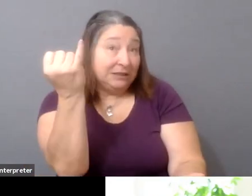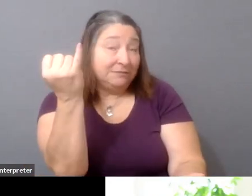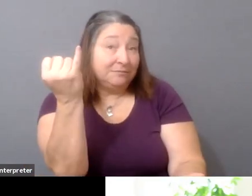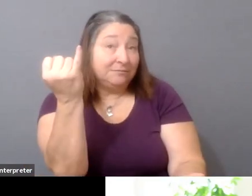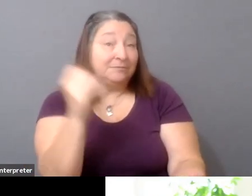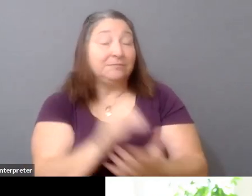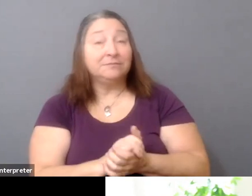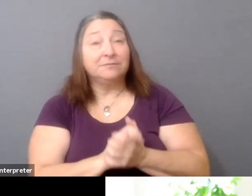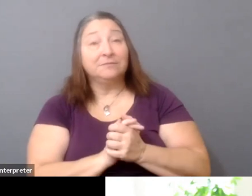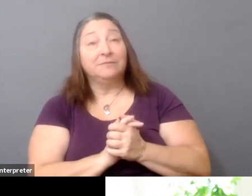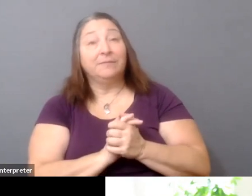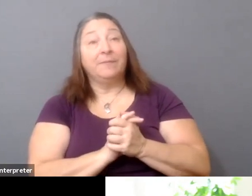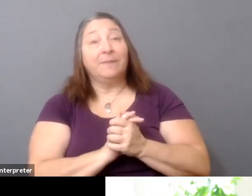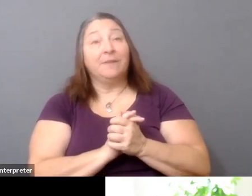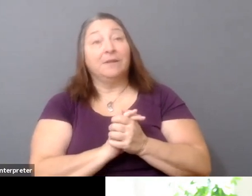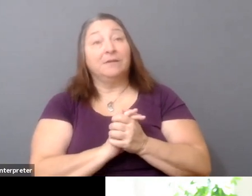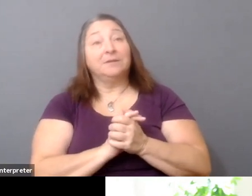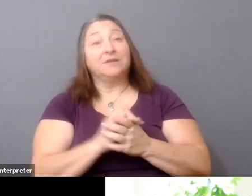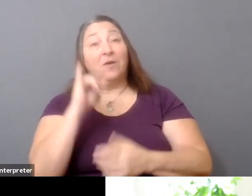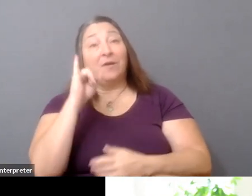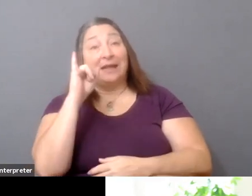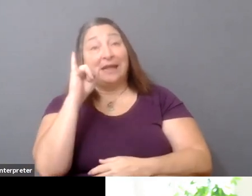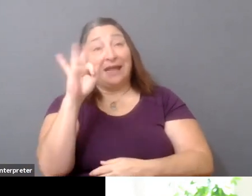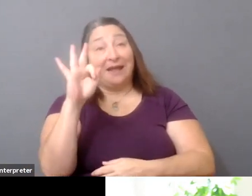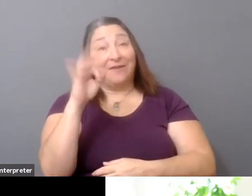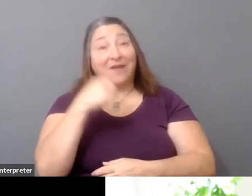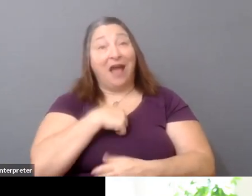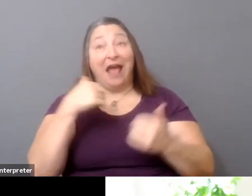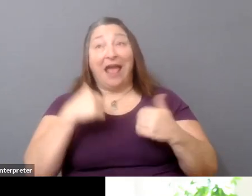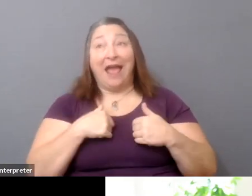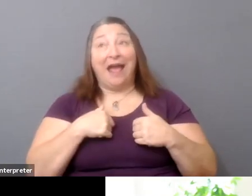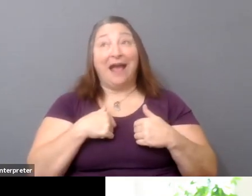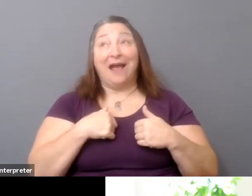if you get a seven-figure offer from a major network,